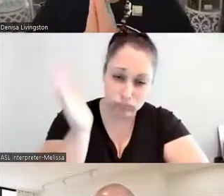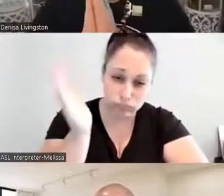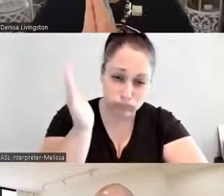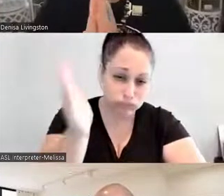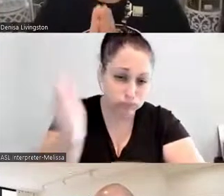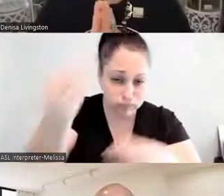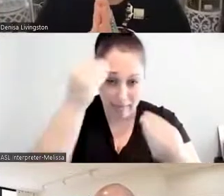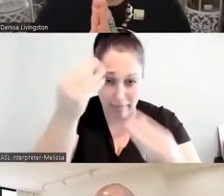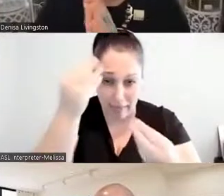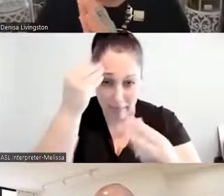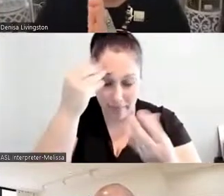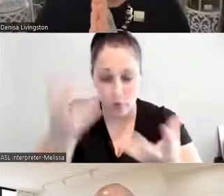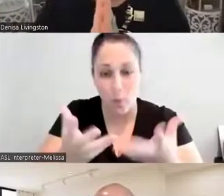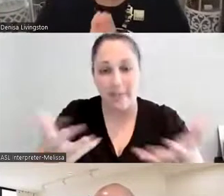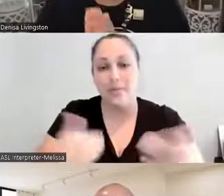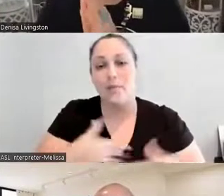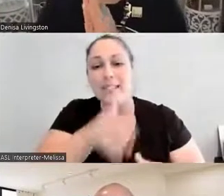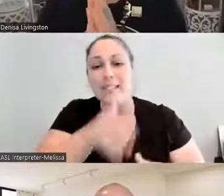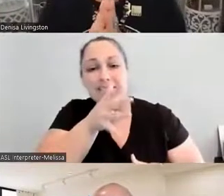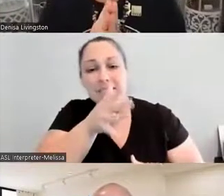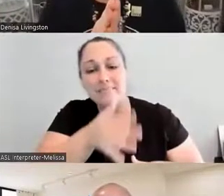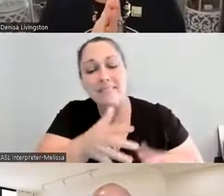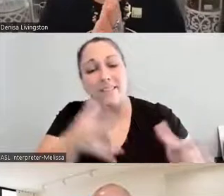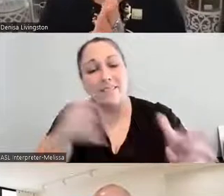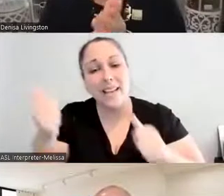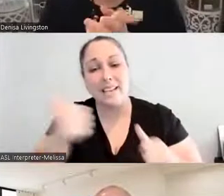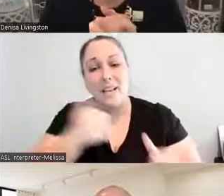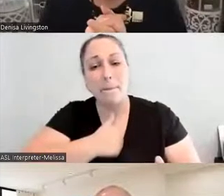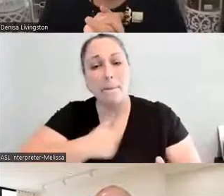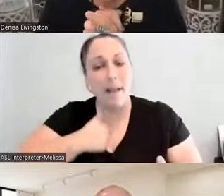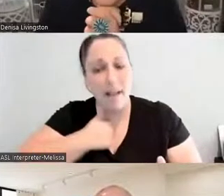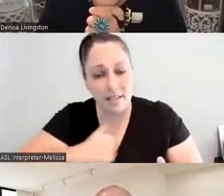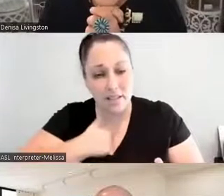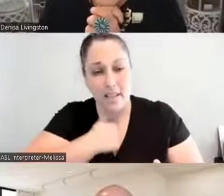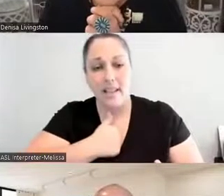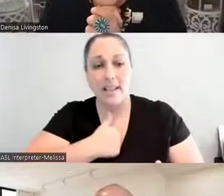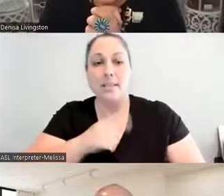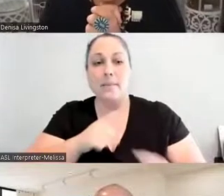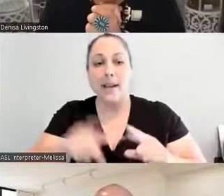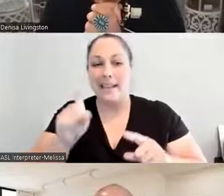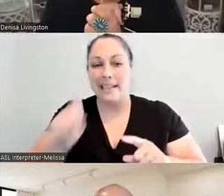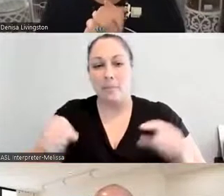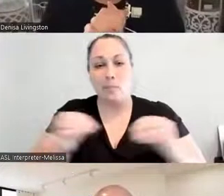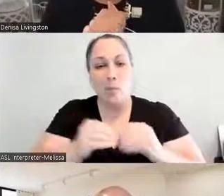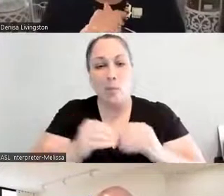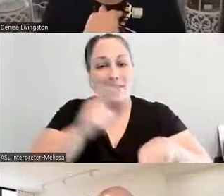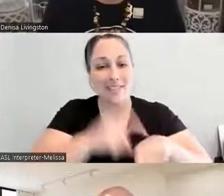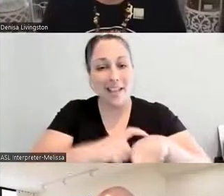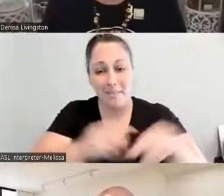I need to present slower, I know that, but we need more time to be able to facilitate that. So, everyone, ahéheé.